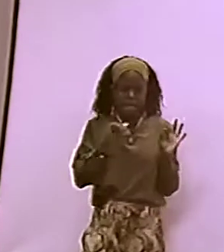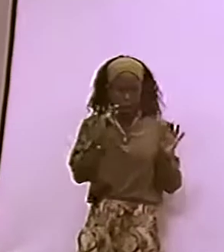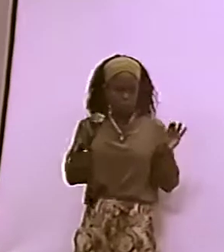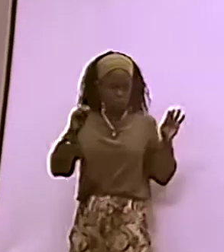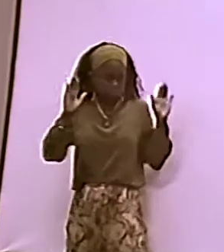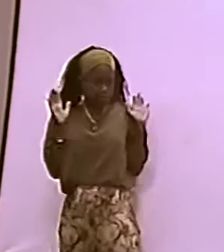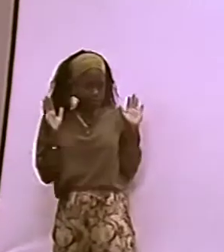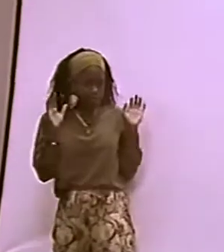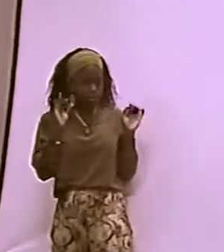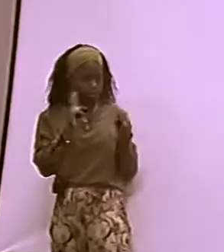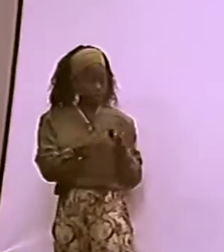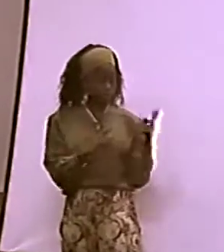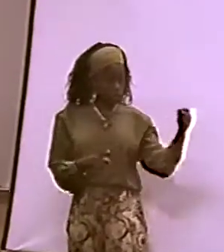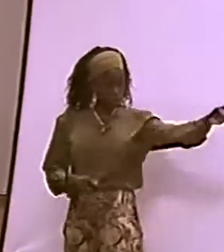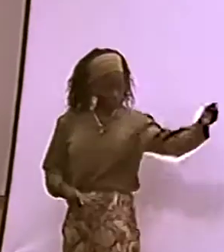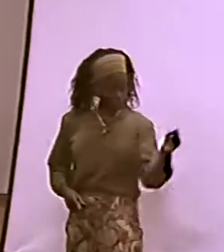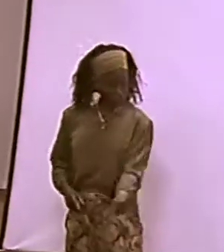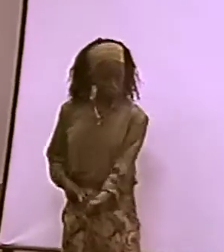AND, OF COURSE, I'M REALLY NOT MYSELF...